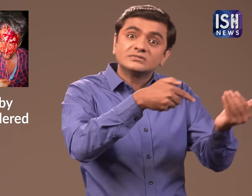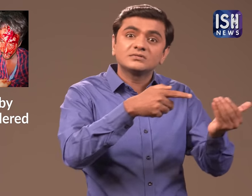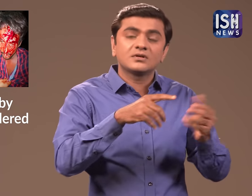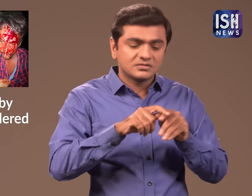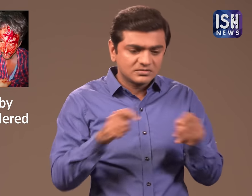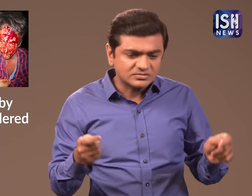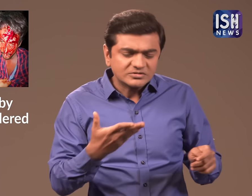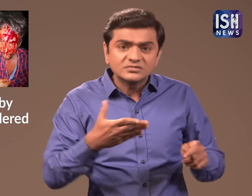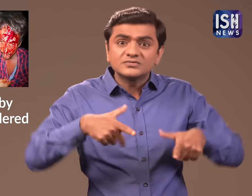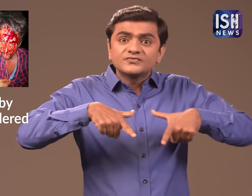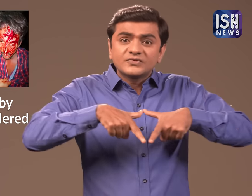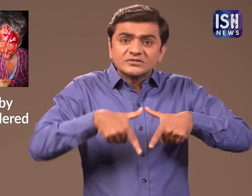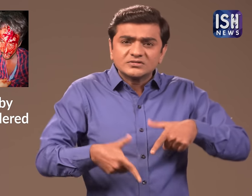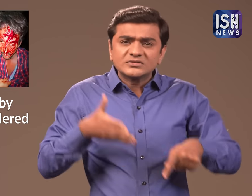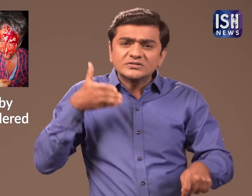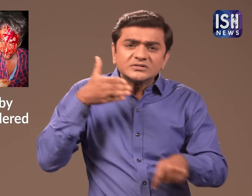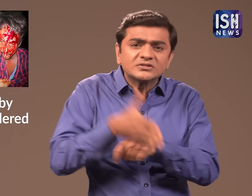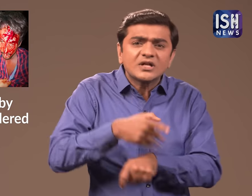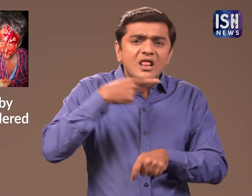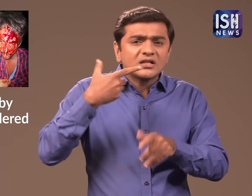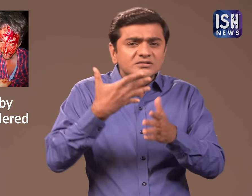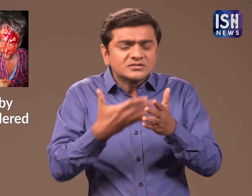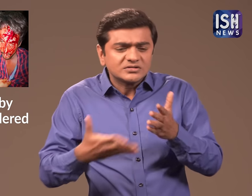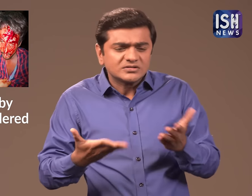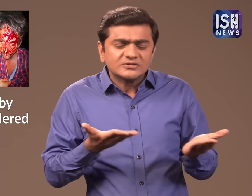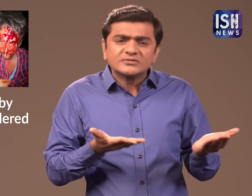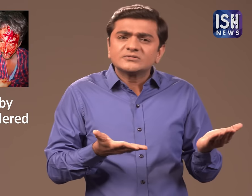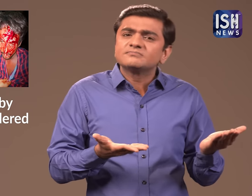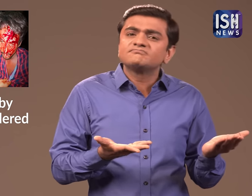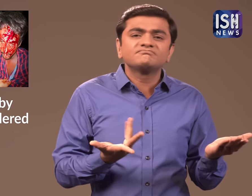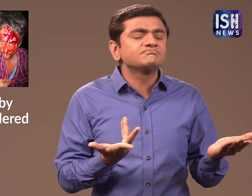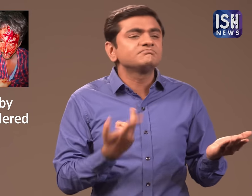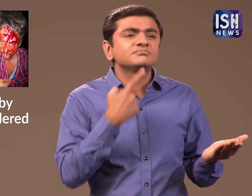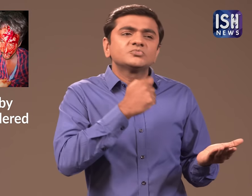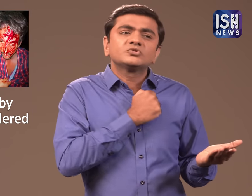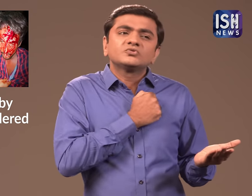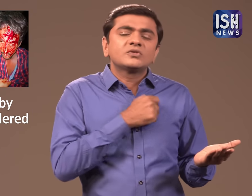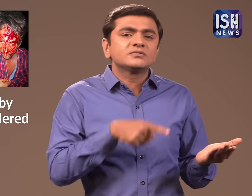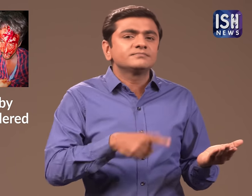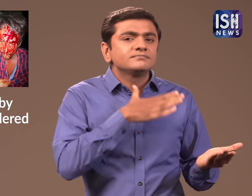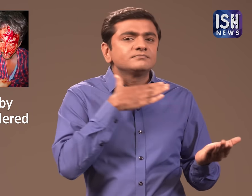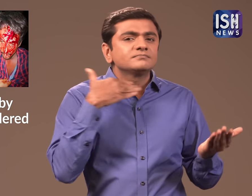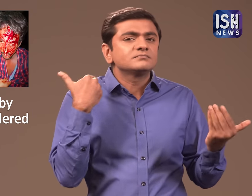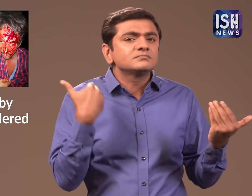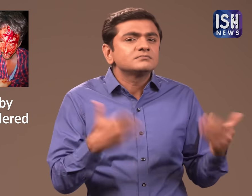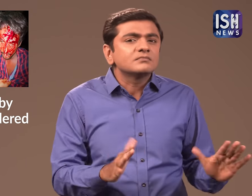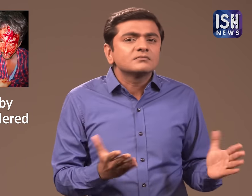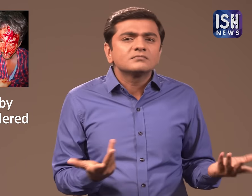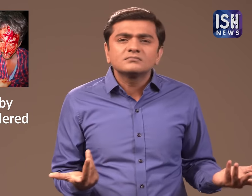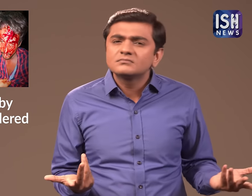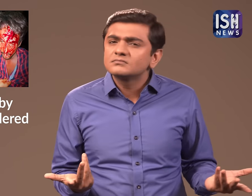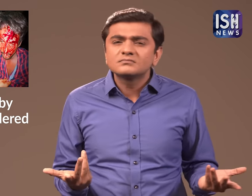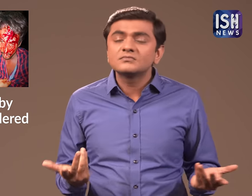they saw that her vagina was bleeding and she was dead.